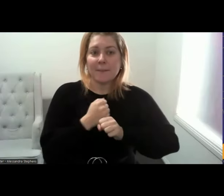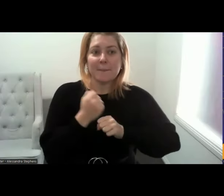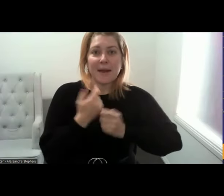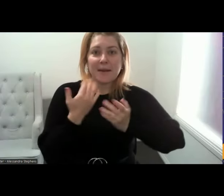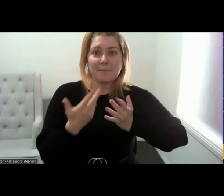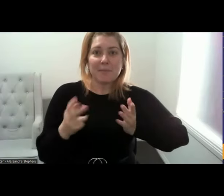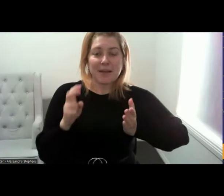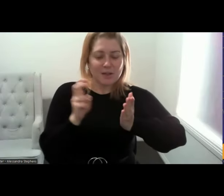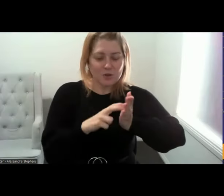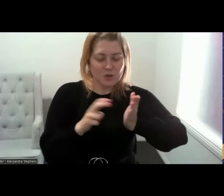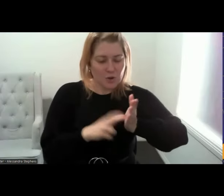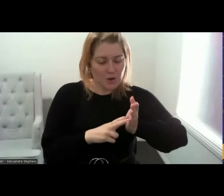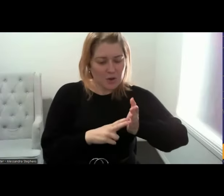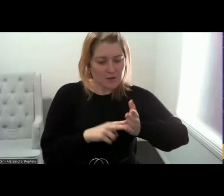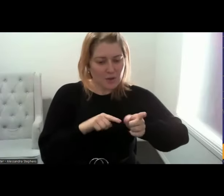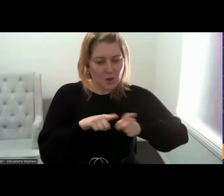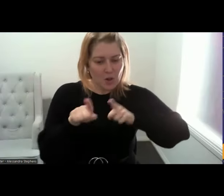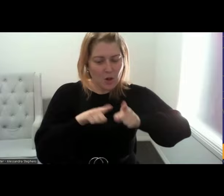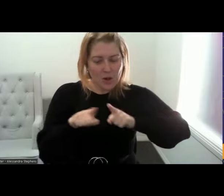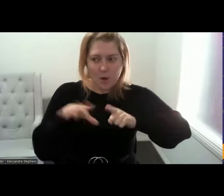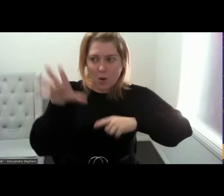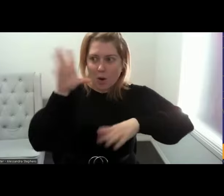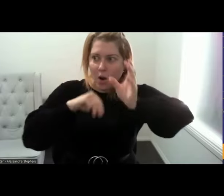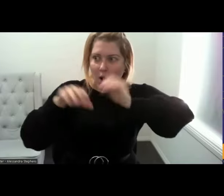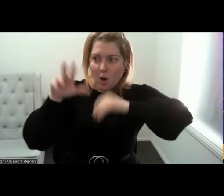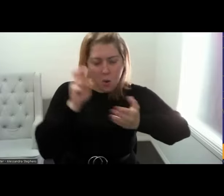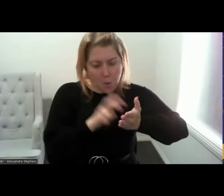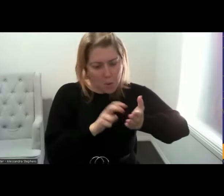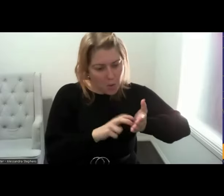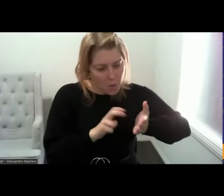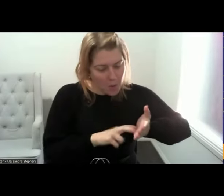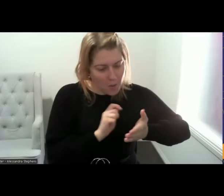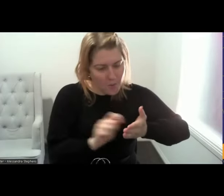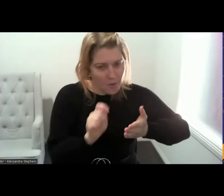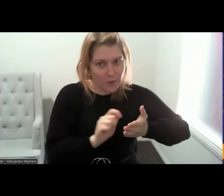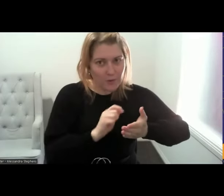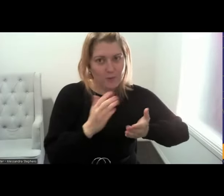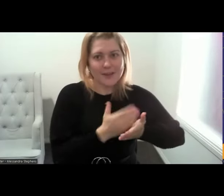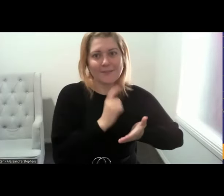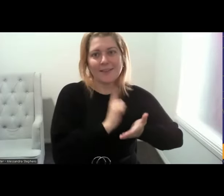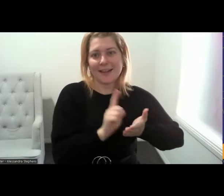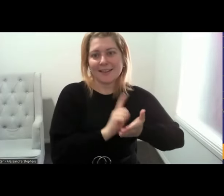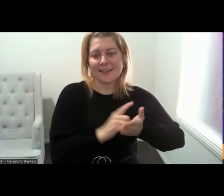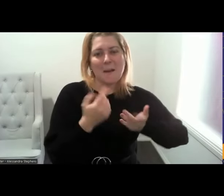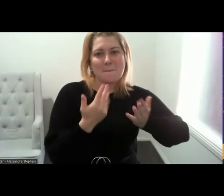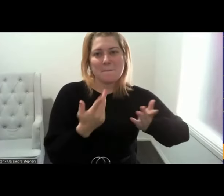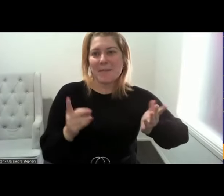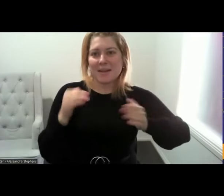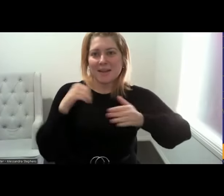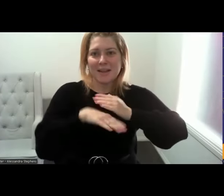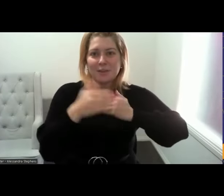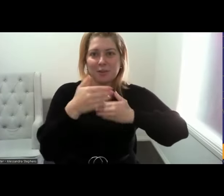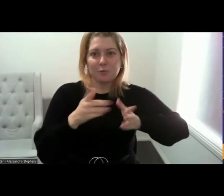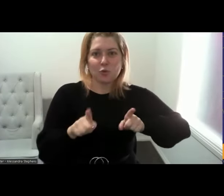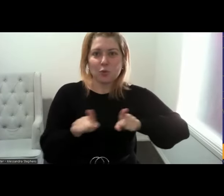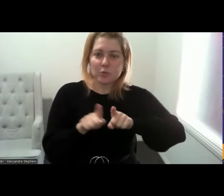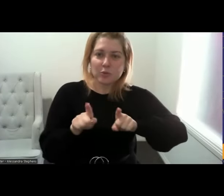so many learning opportunities for myself and I'm sure for myself and I'm sure for many others in the room. Yeah, really, informative and